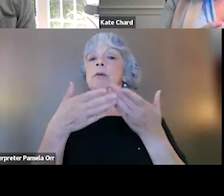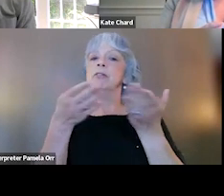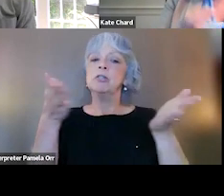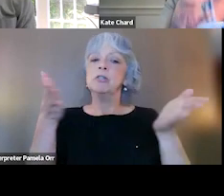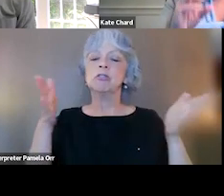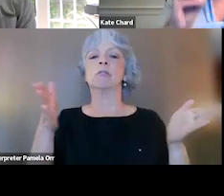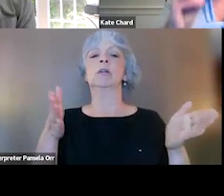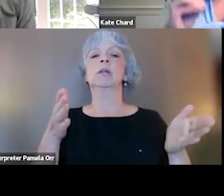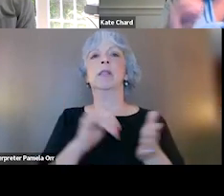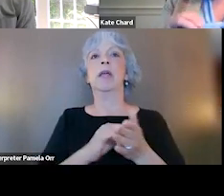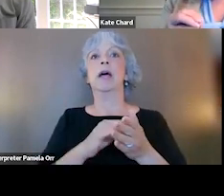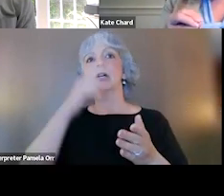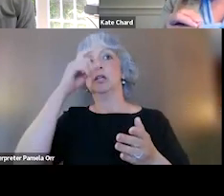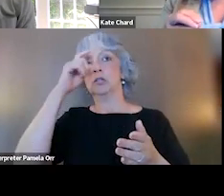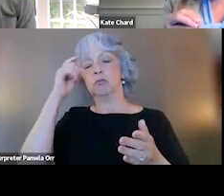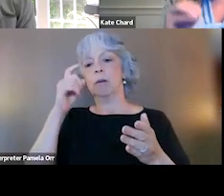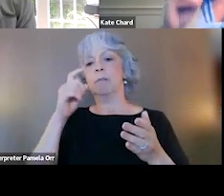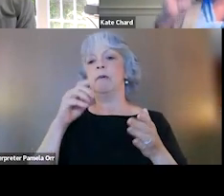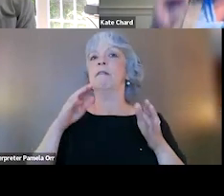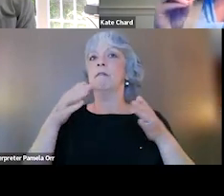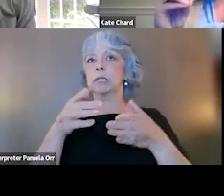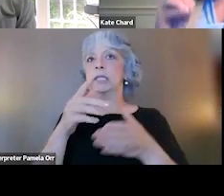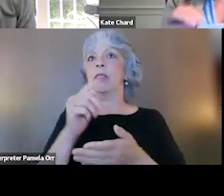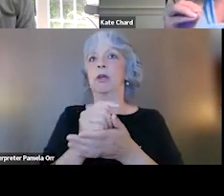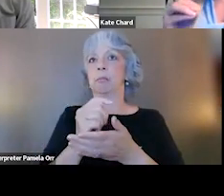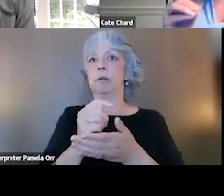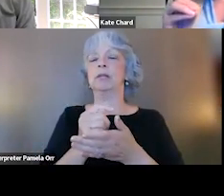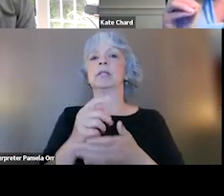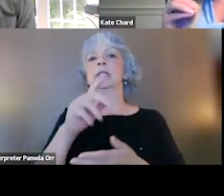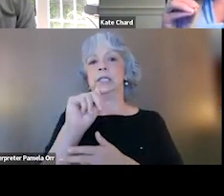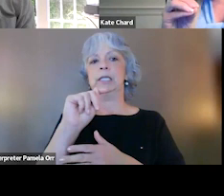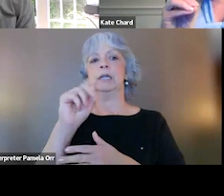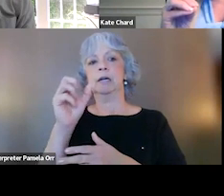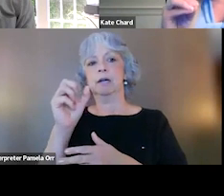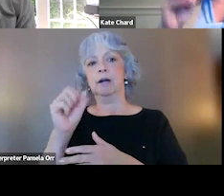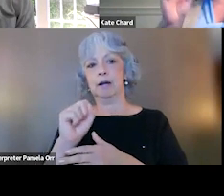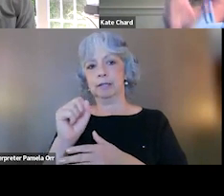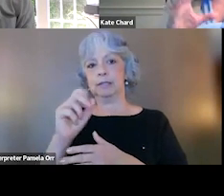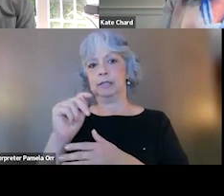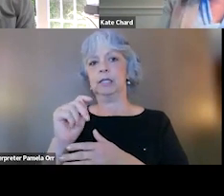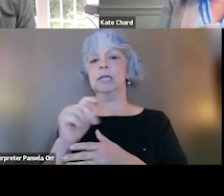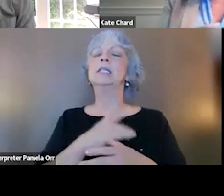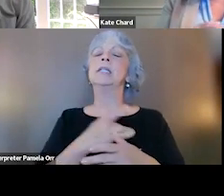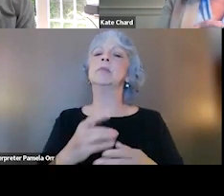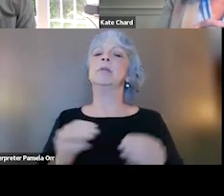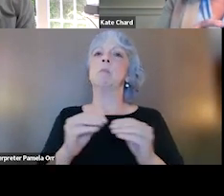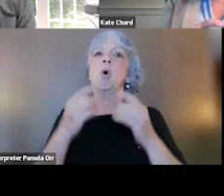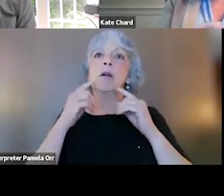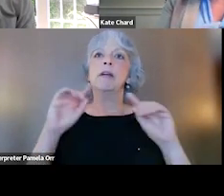has been that trauma-focused therapies in a very specific area, which I show on the next slide, have tended to be more effective than the medications